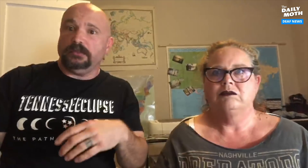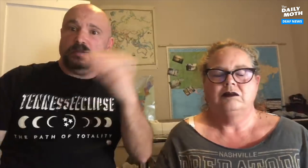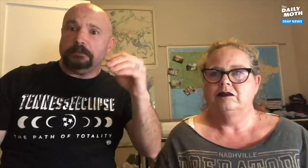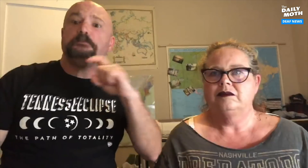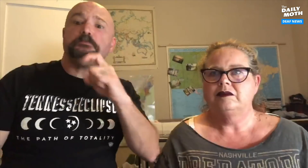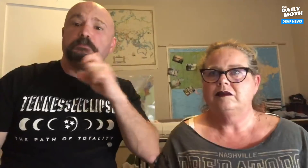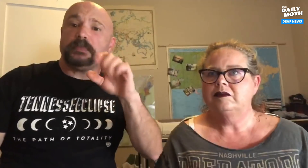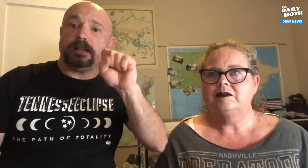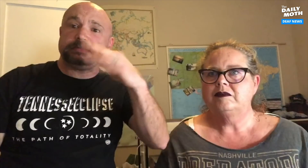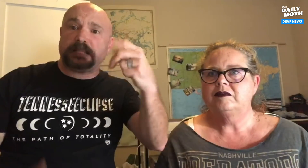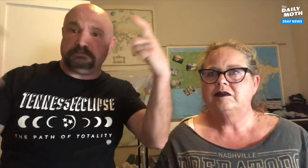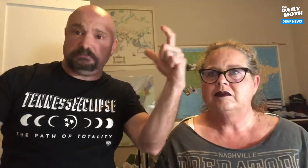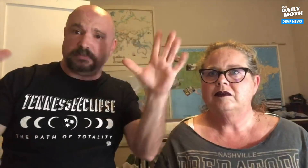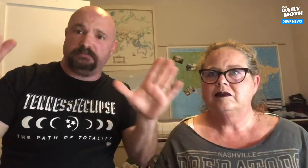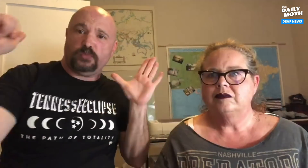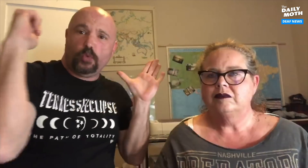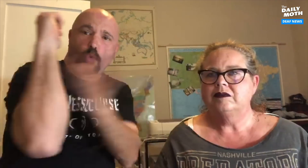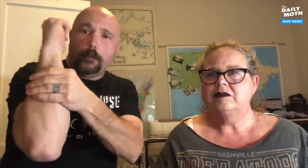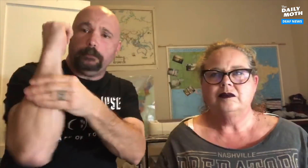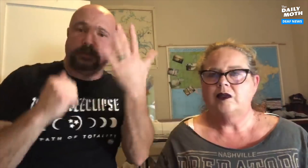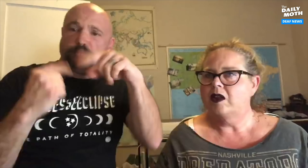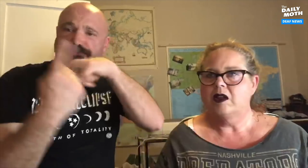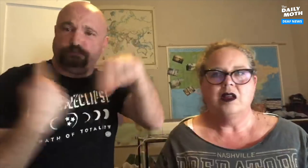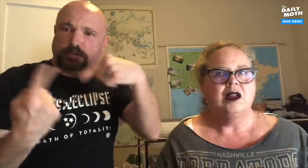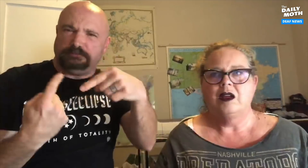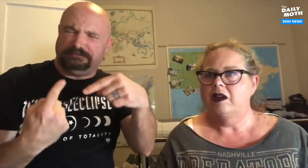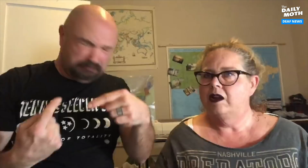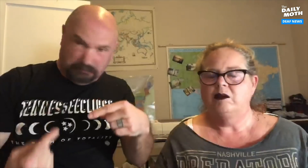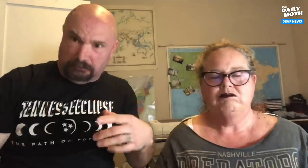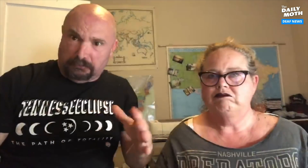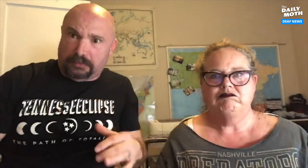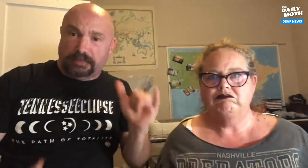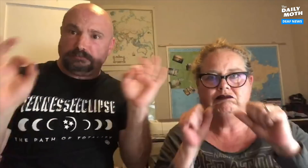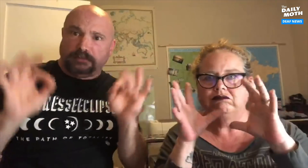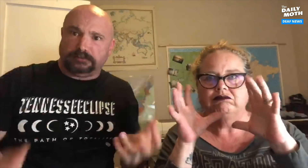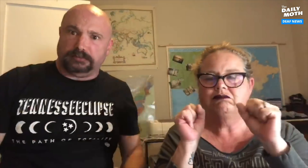I also saw a metal sign that was completely wrapped around a tree like it was nothing.